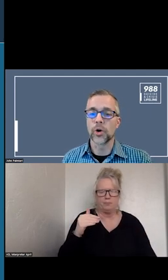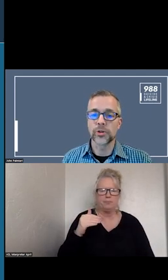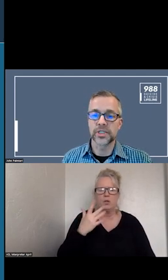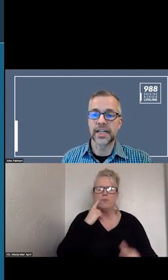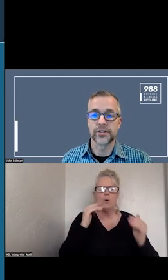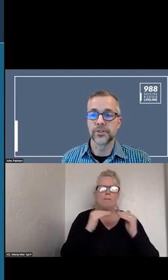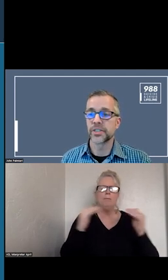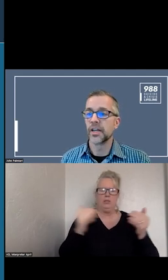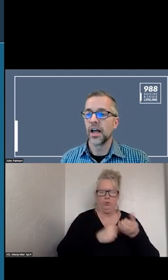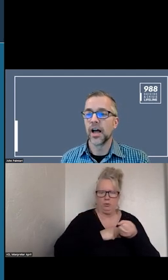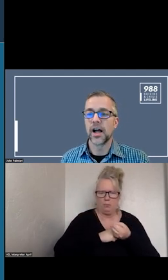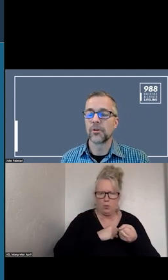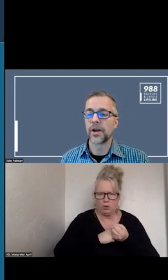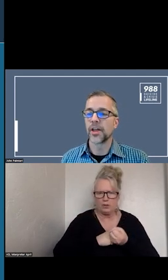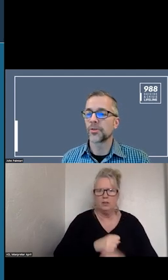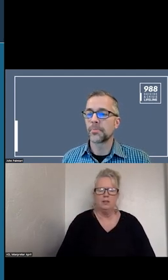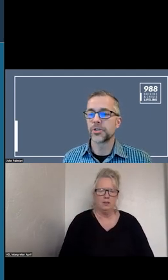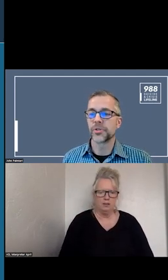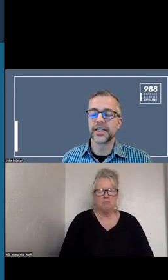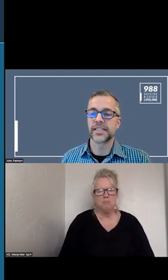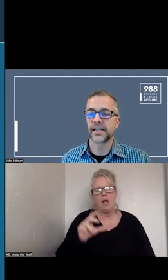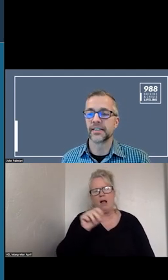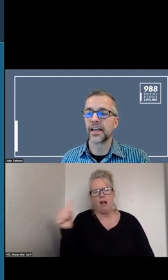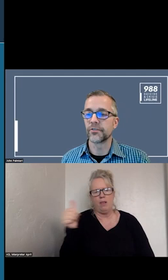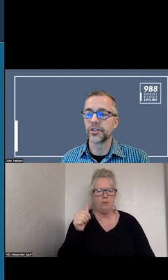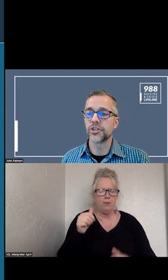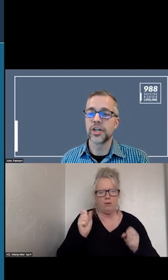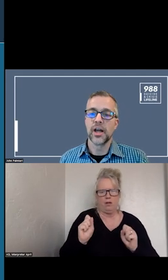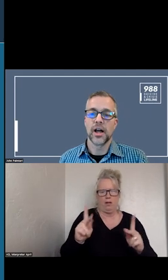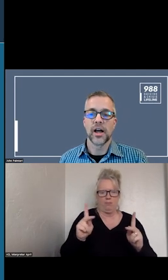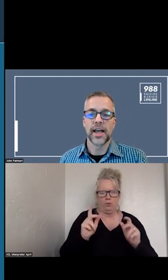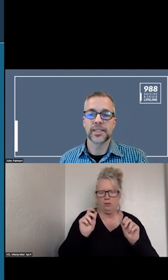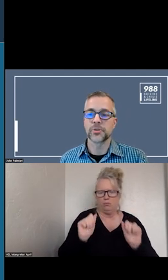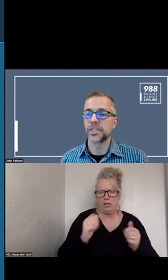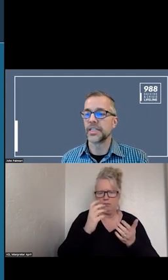WORK STANDARDS AND OTHER OPPORTUNITIES THAT CAN LEVERAGE EXPERTS